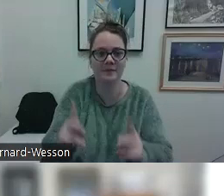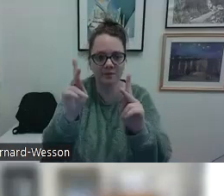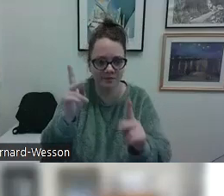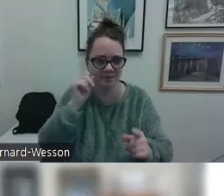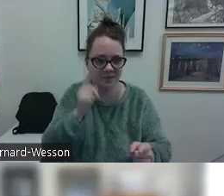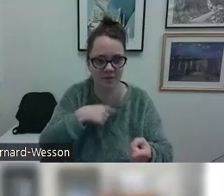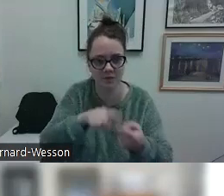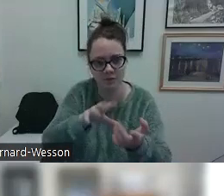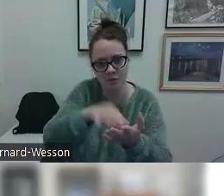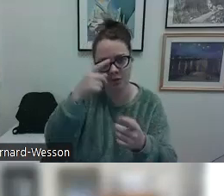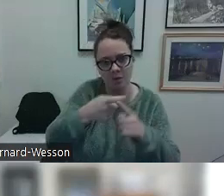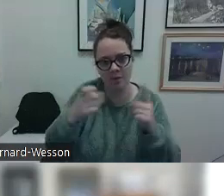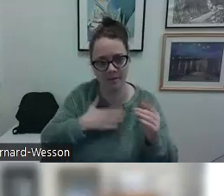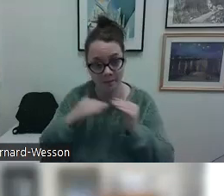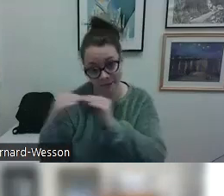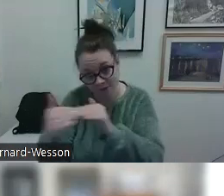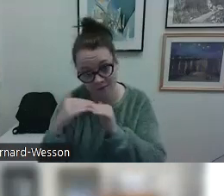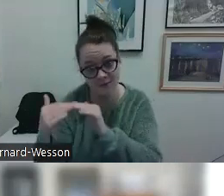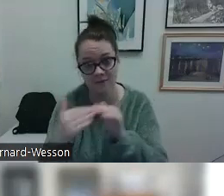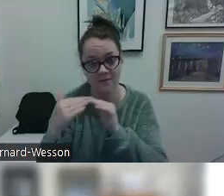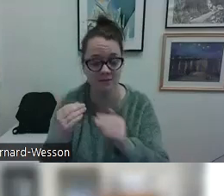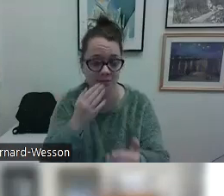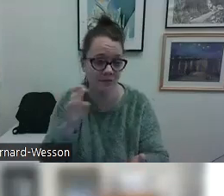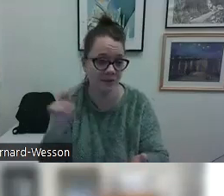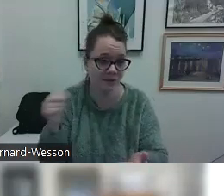And when I had found out about OEN, I thought it was just a wonderful opportunity for me